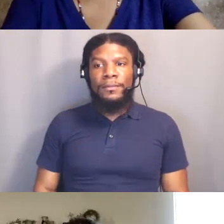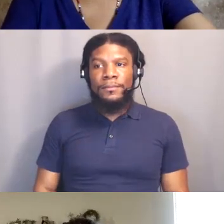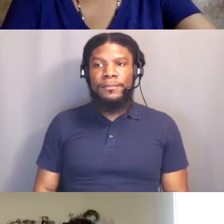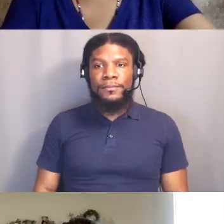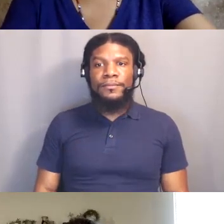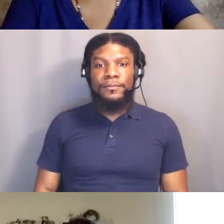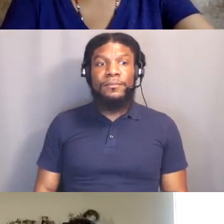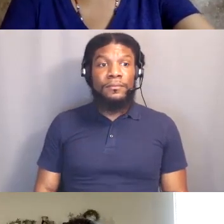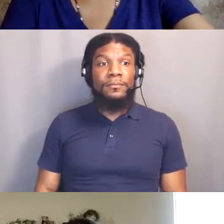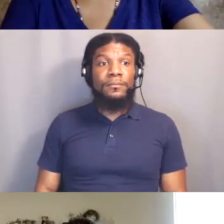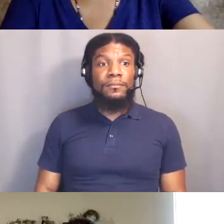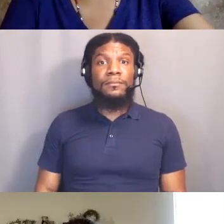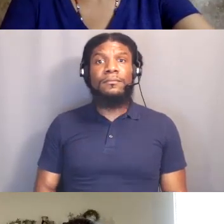Did anybody watch Seaspiracy?